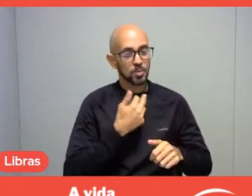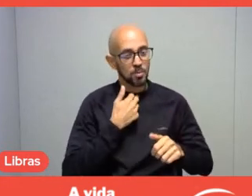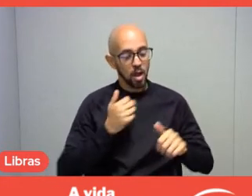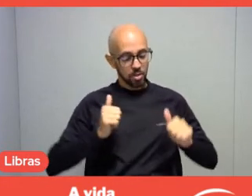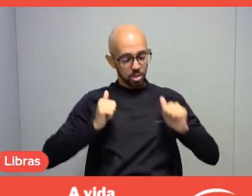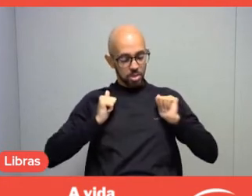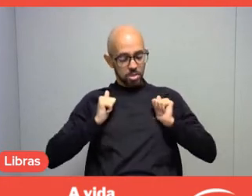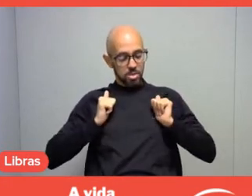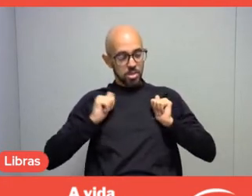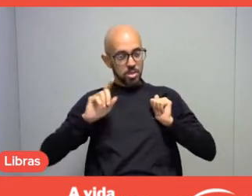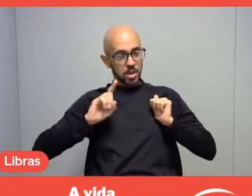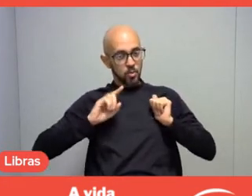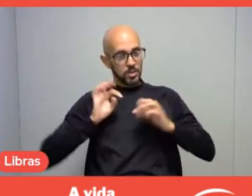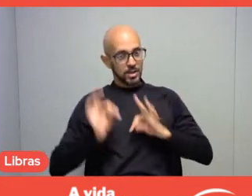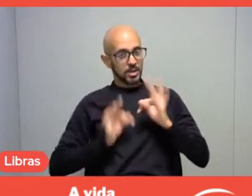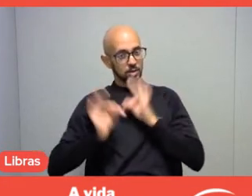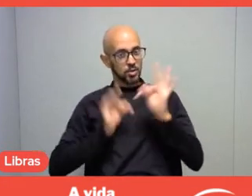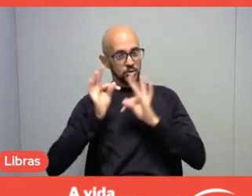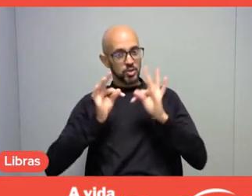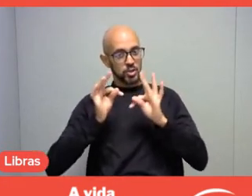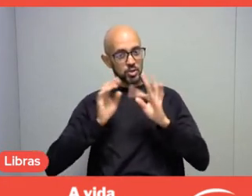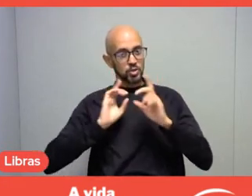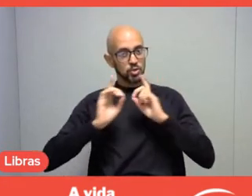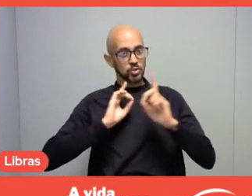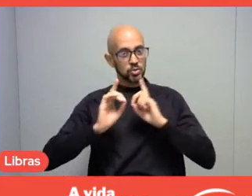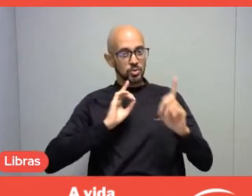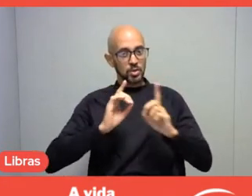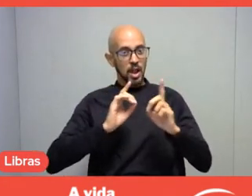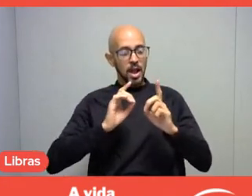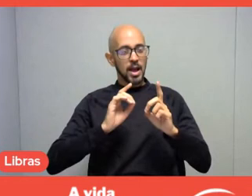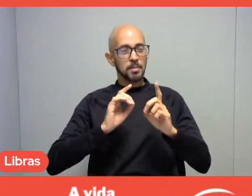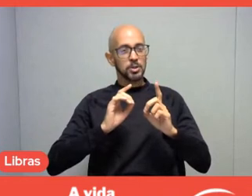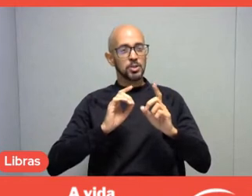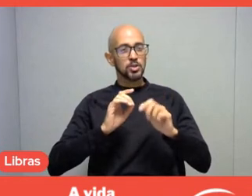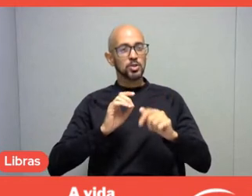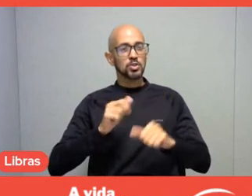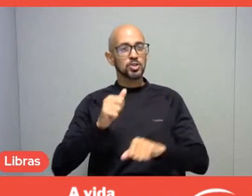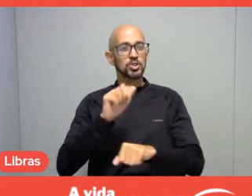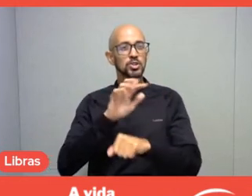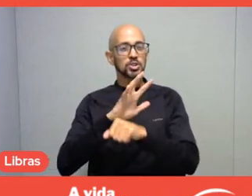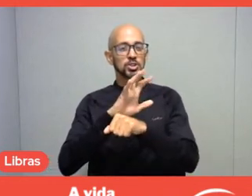Discussing the role of ChatGPT, artificial intelligence, and metaverses